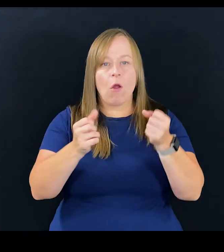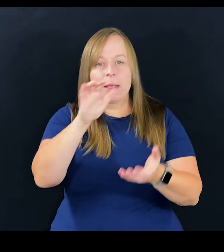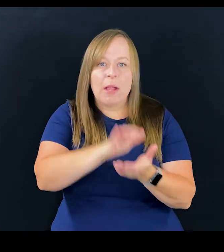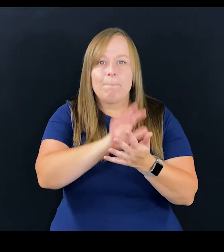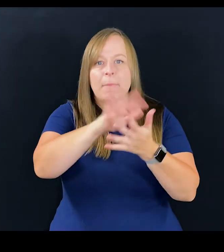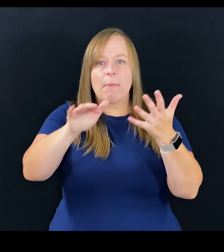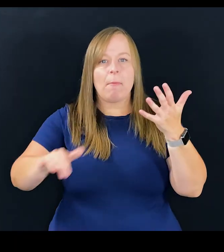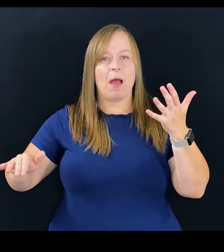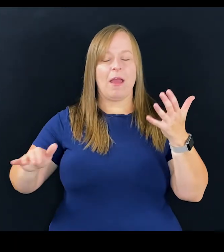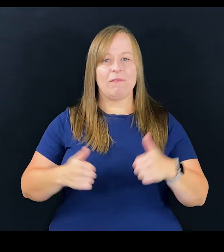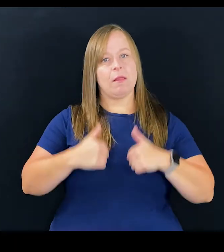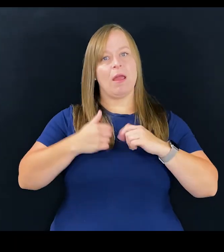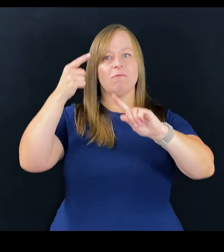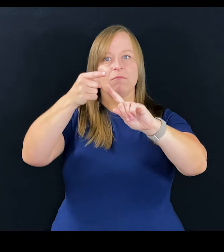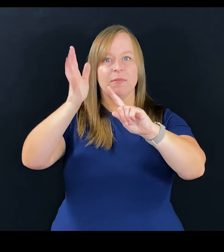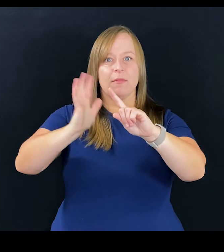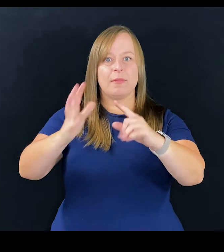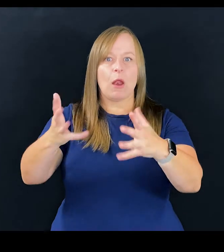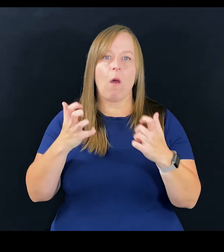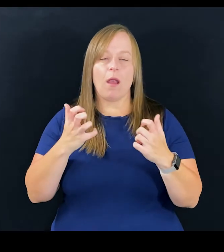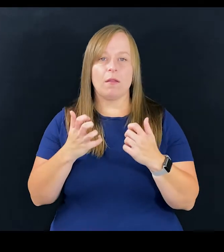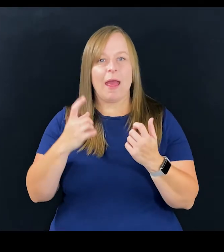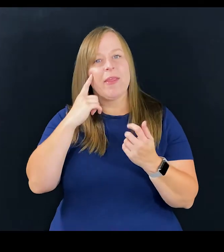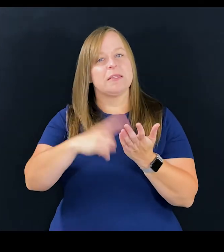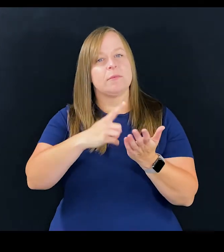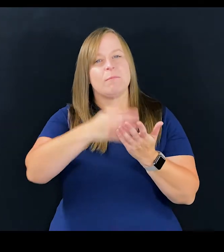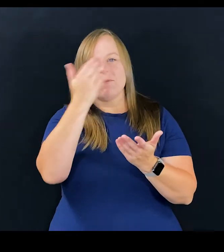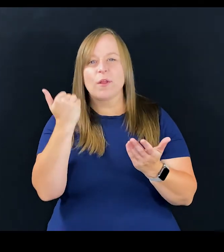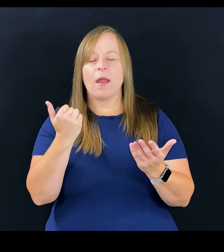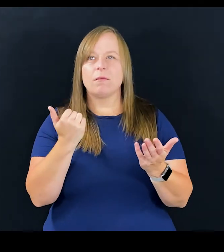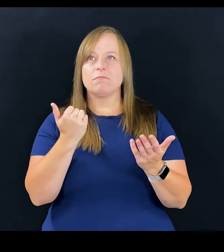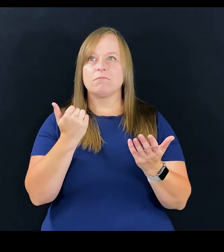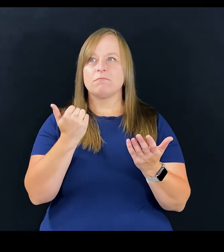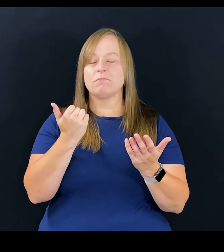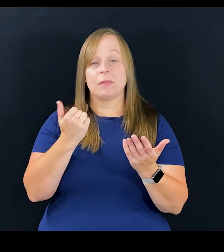get married and have the life that I want. I think sometimes we forget,